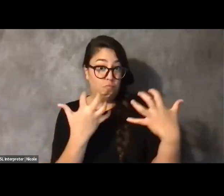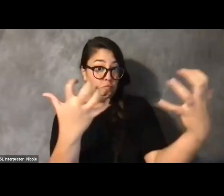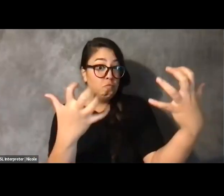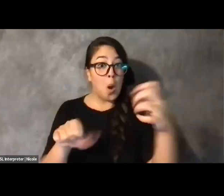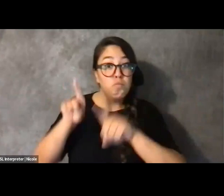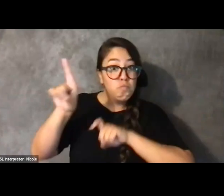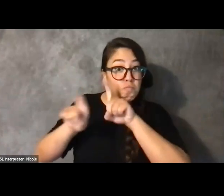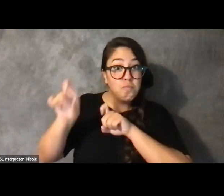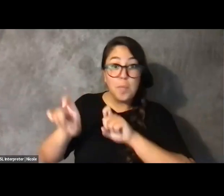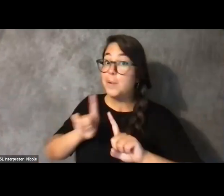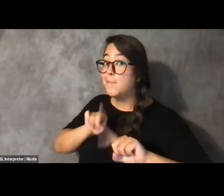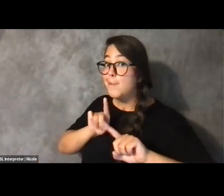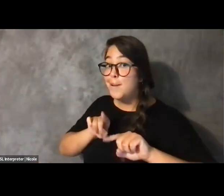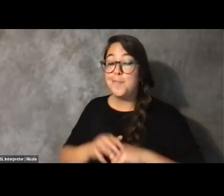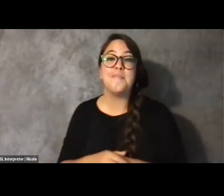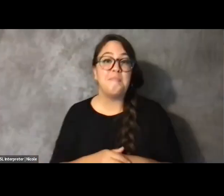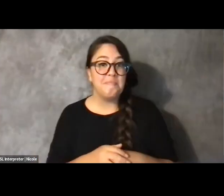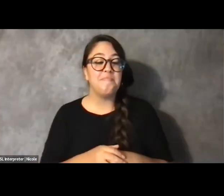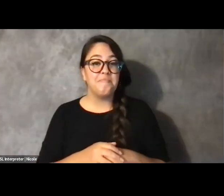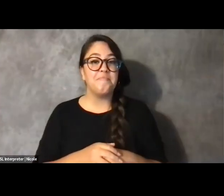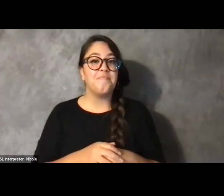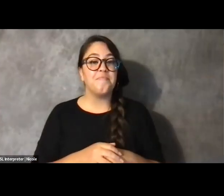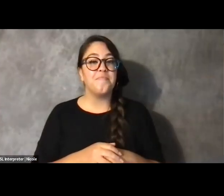Q&A for those presenters, and I'll moderate that.